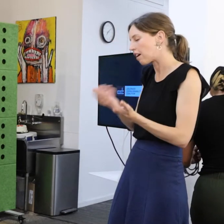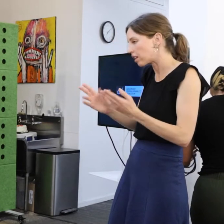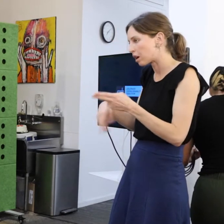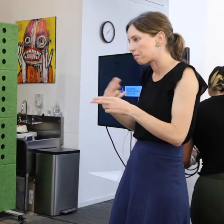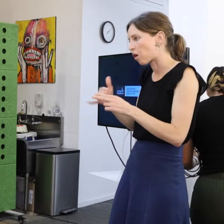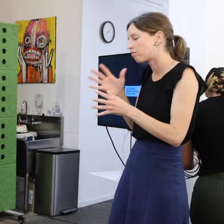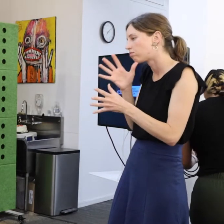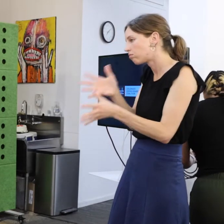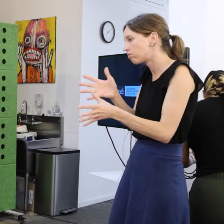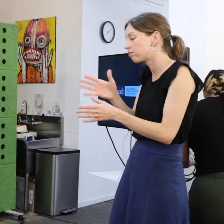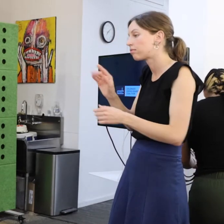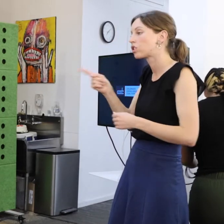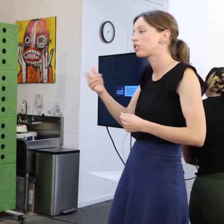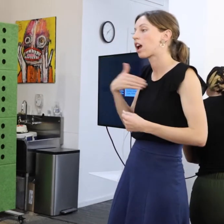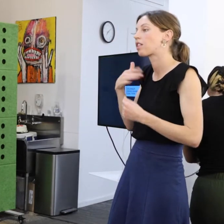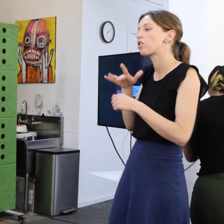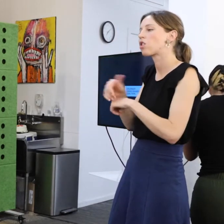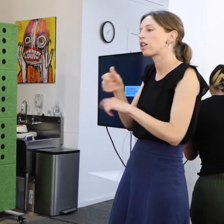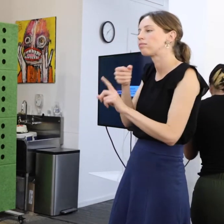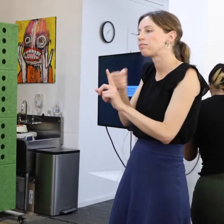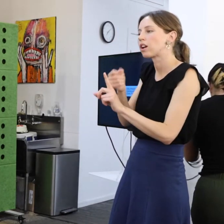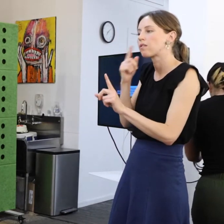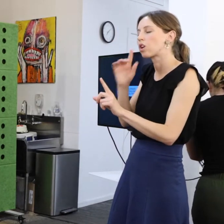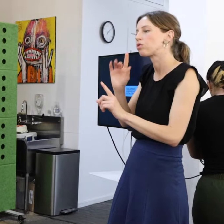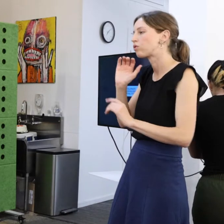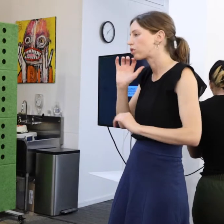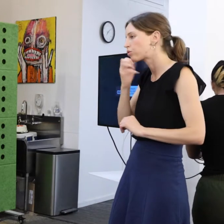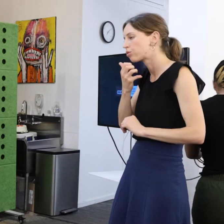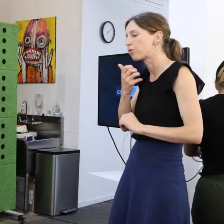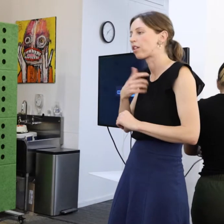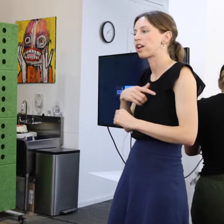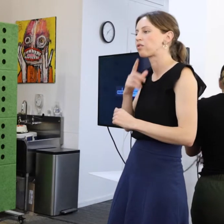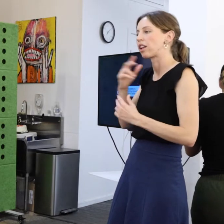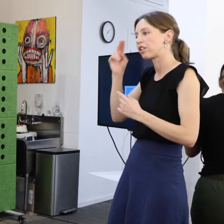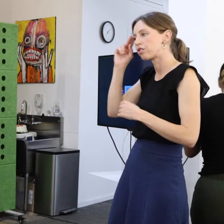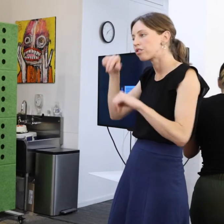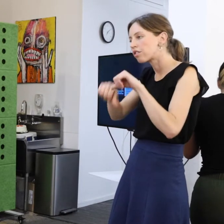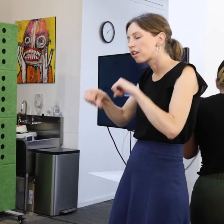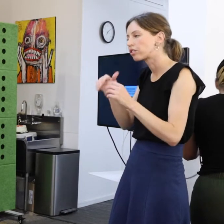But despite living with the early onset of a cruel neurological disease for more than thirty years.